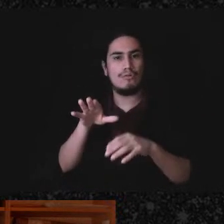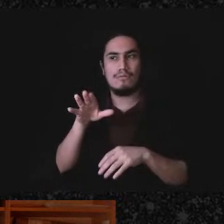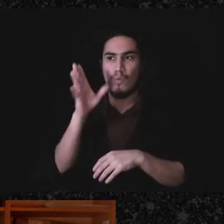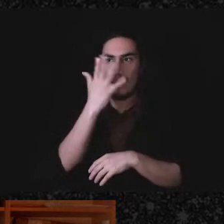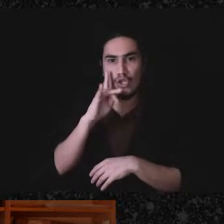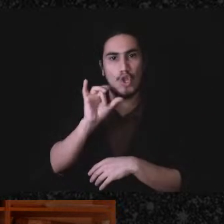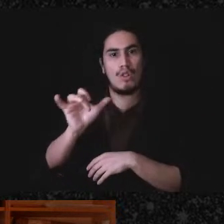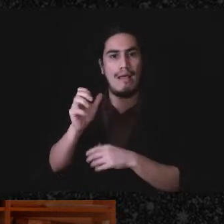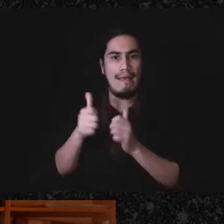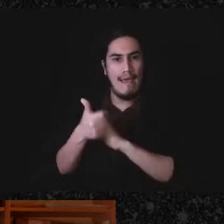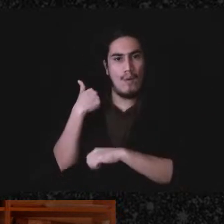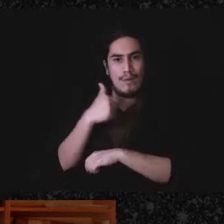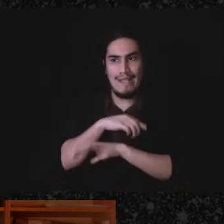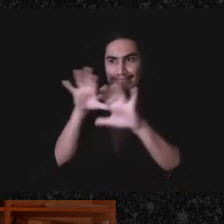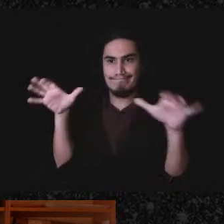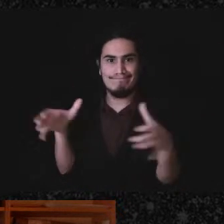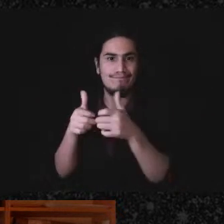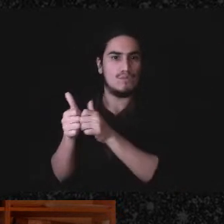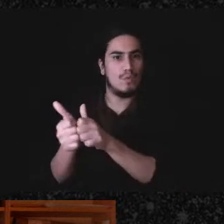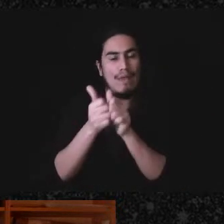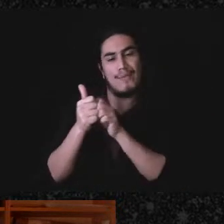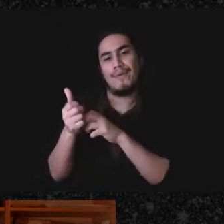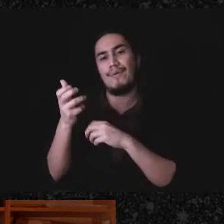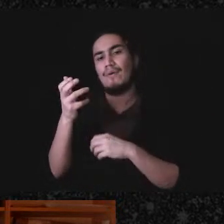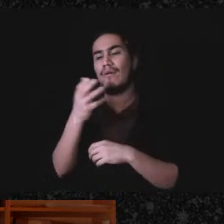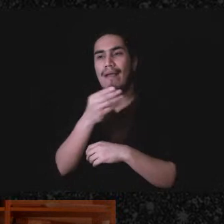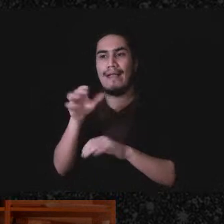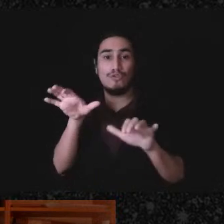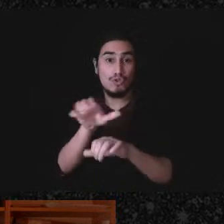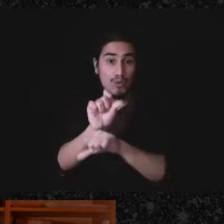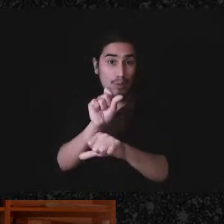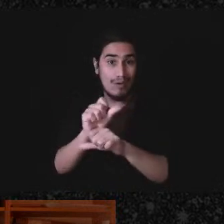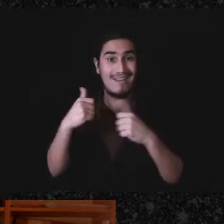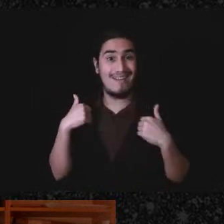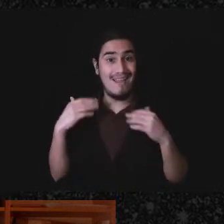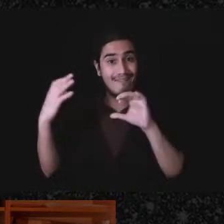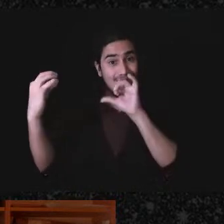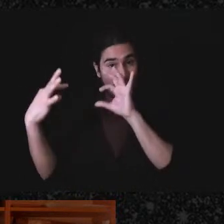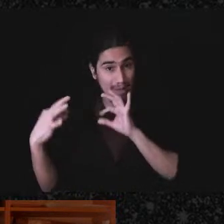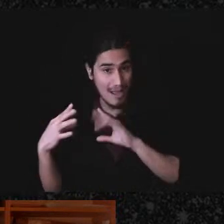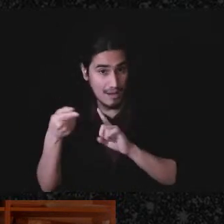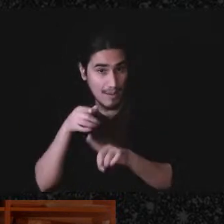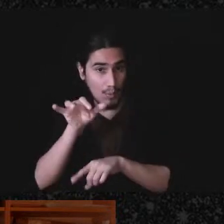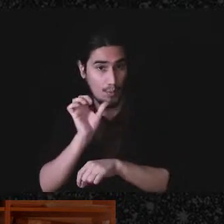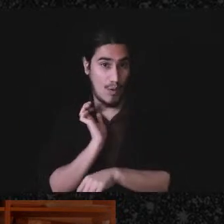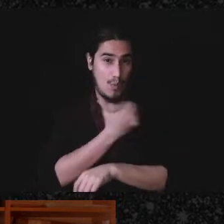How we make sure people who are doing work get to get feedback on that work and get better at it,